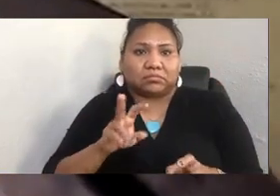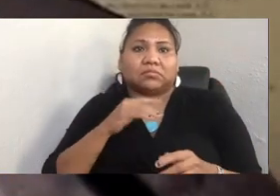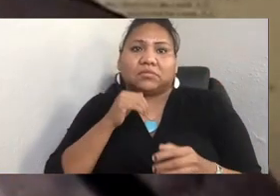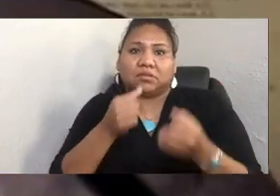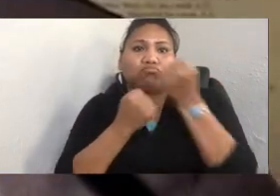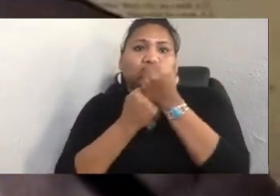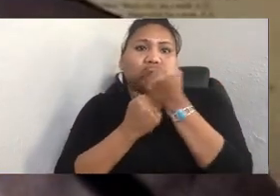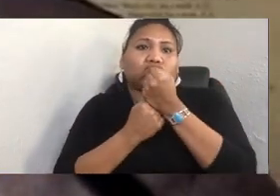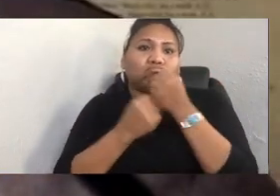But I think you do a great job.